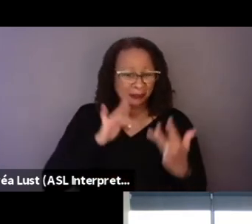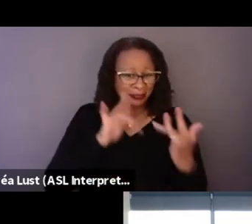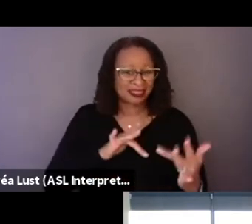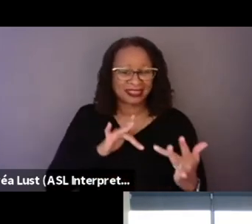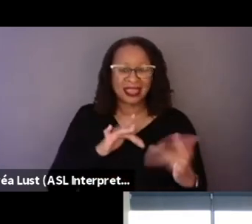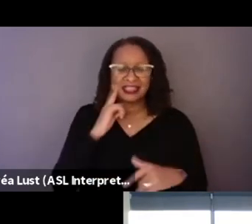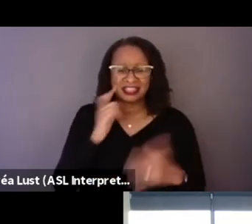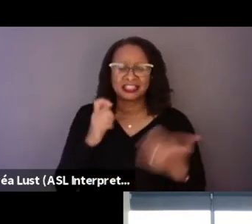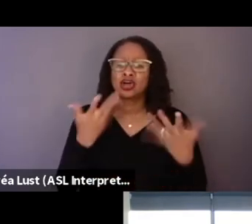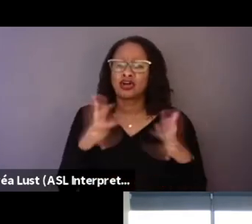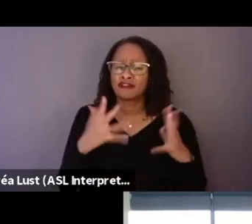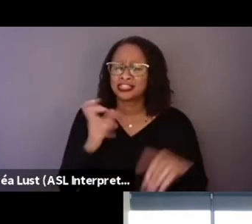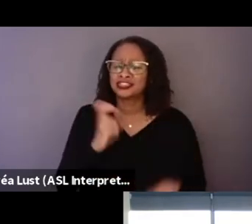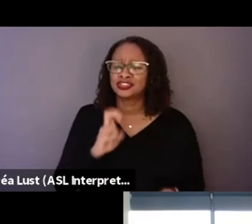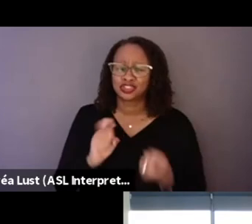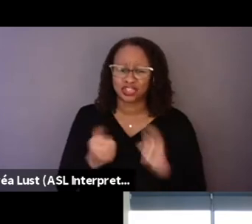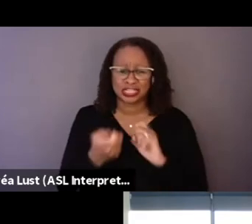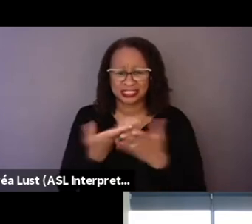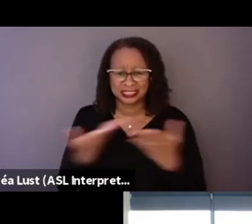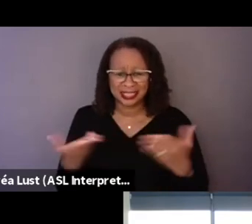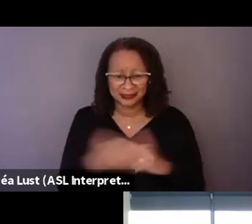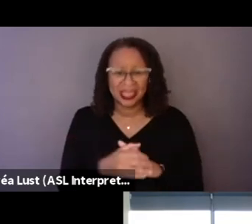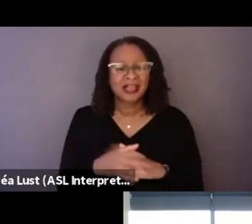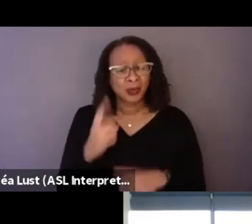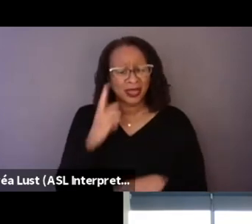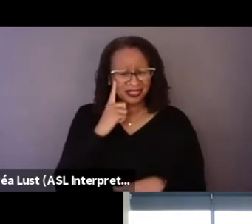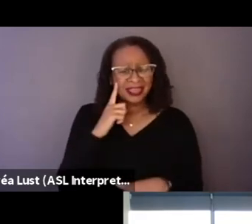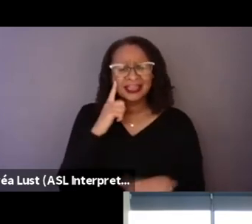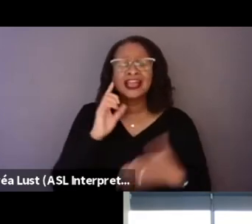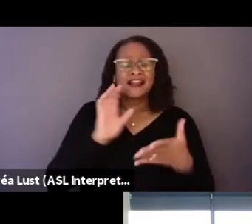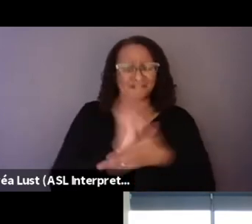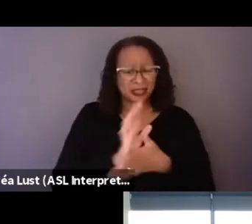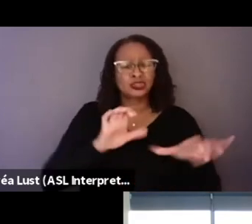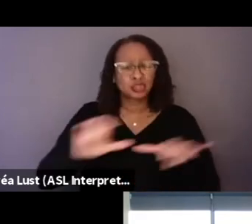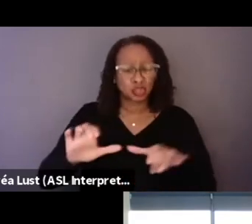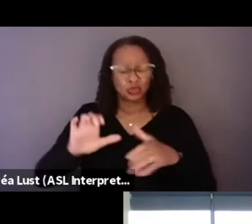So I do think in that sense, films do change or do affect change.